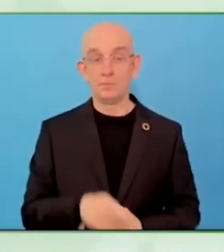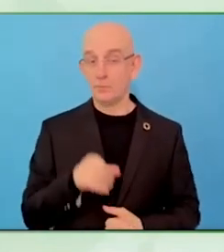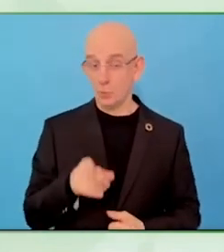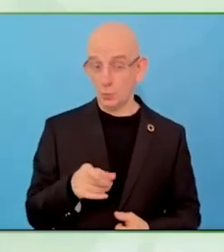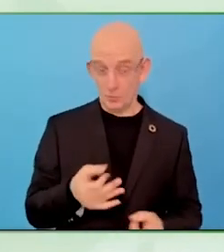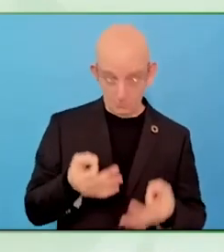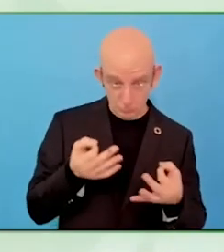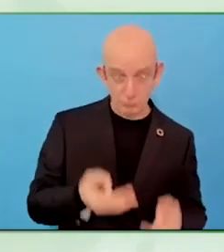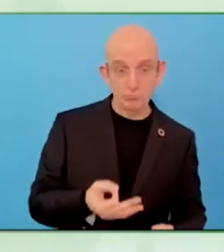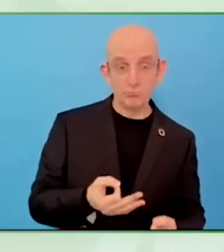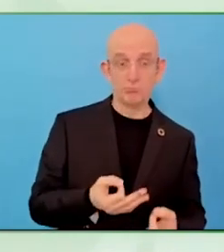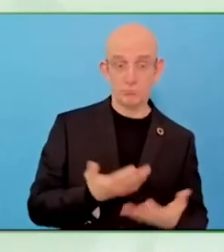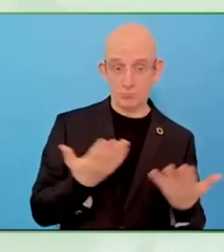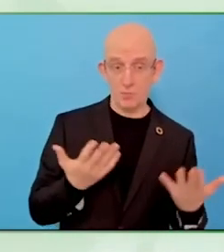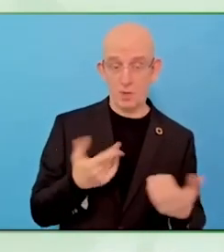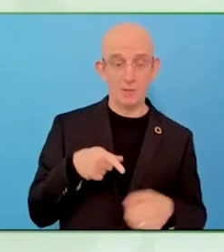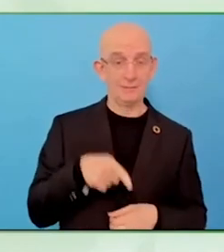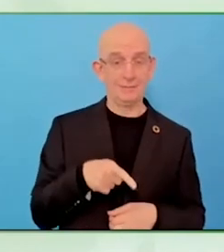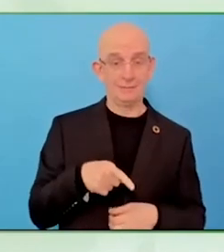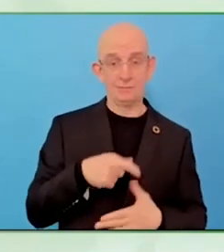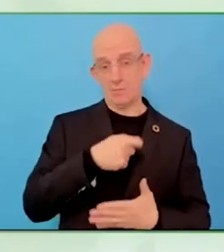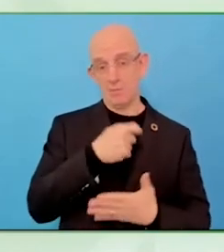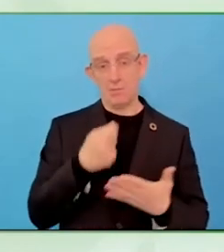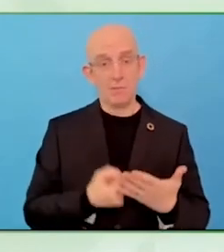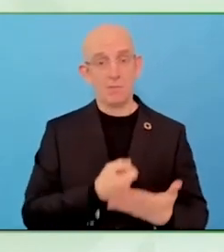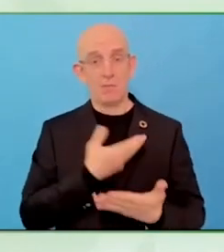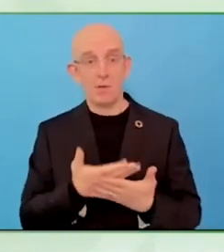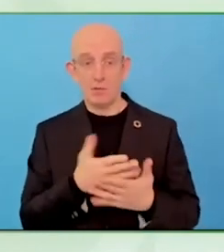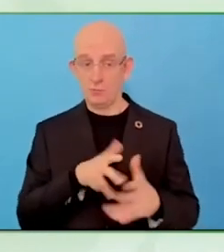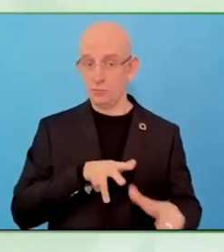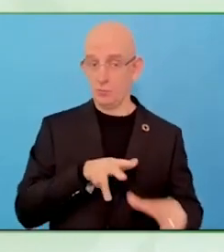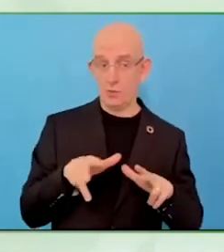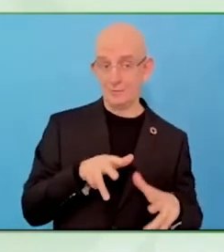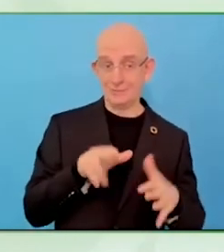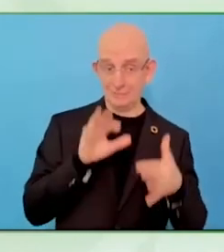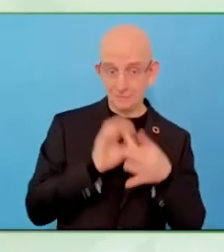Where people with disabilities are looking for basic needs, especially